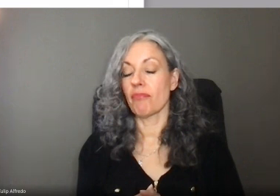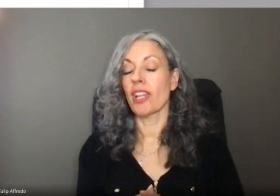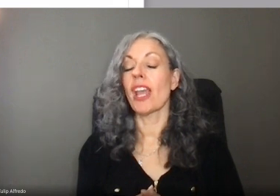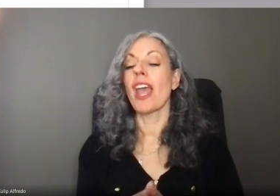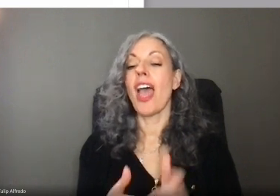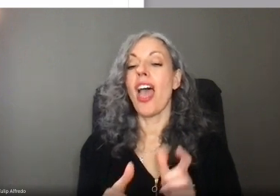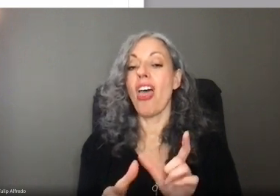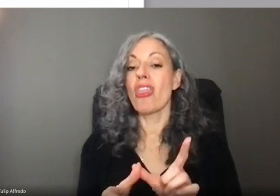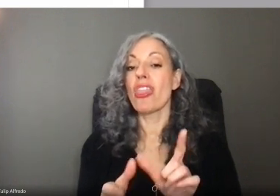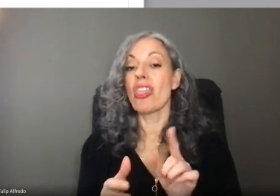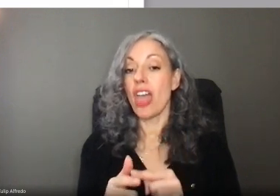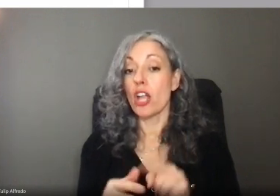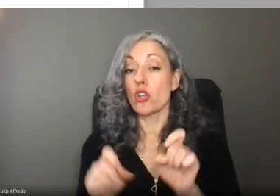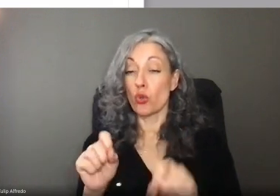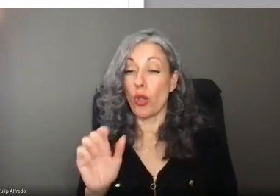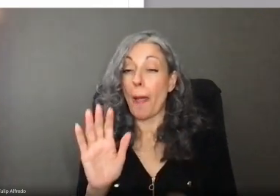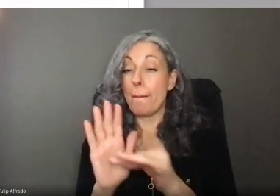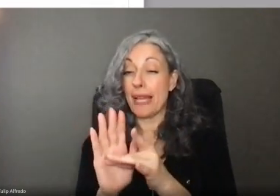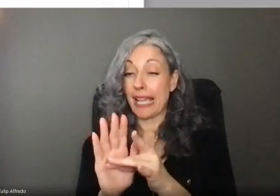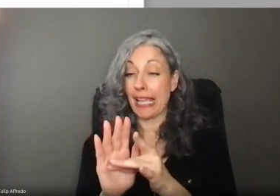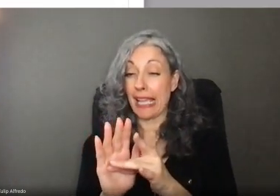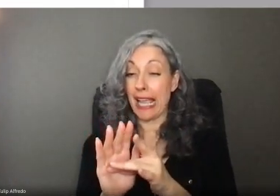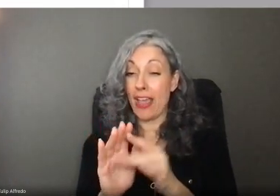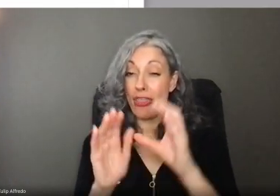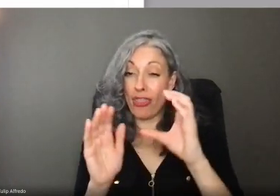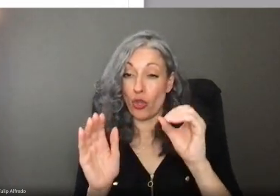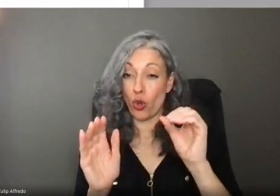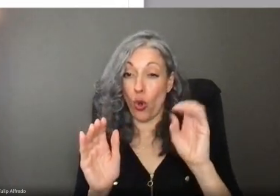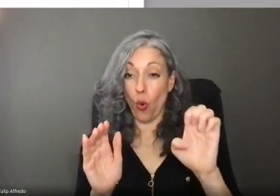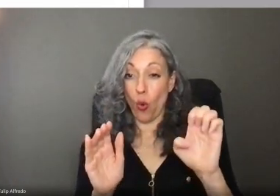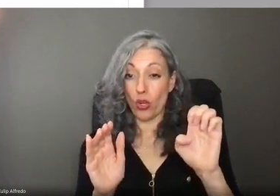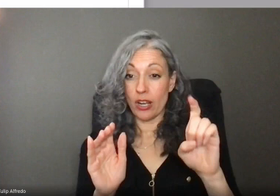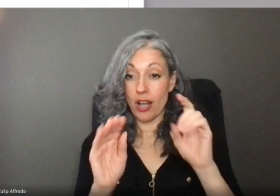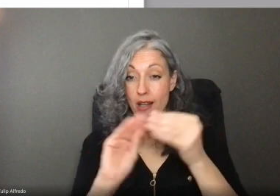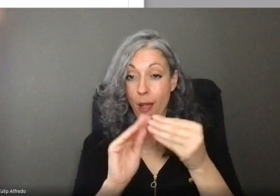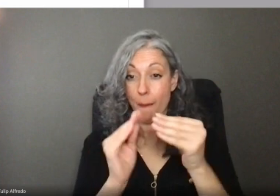In the results box choose the code for the title that most closely fits the work that you do.